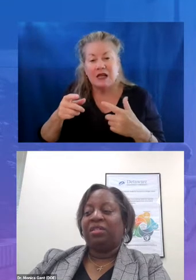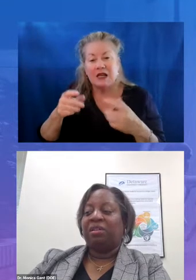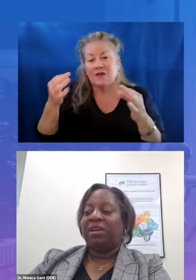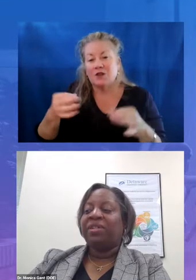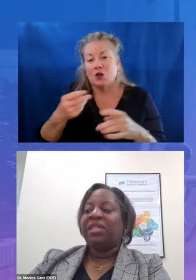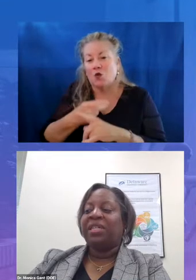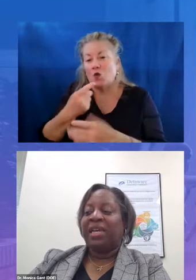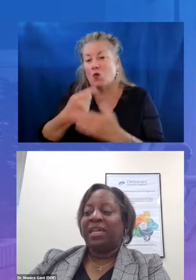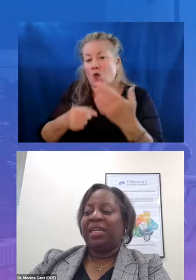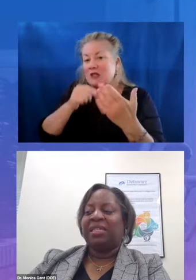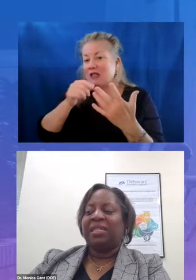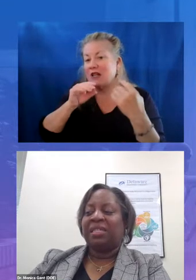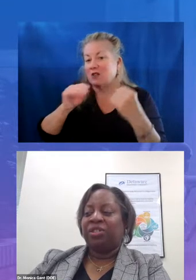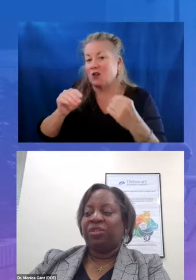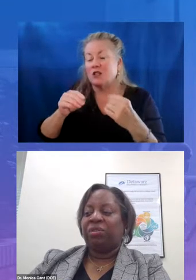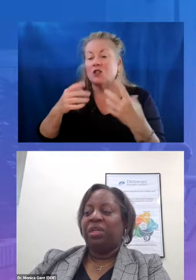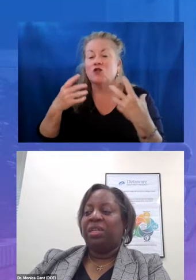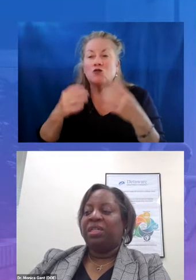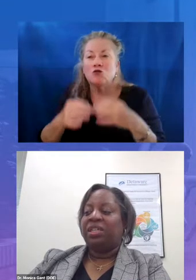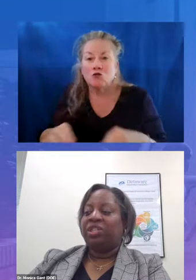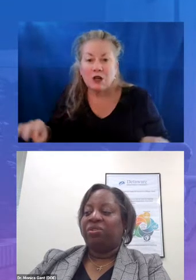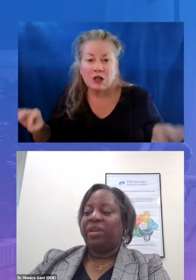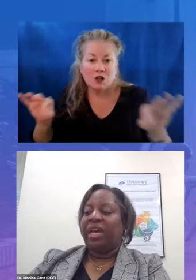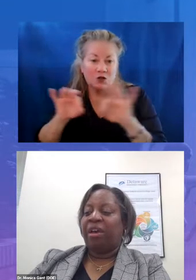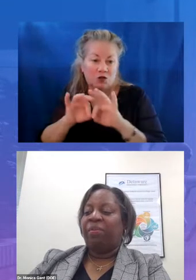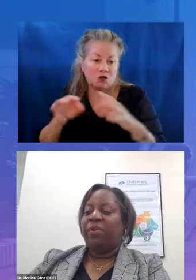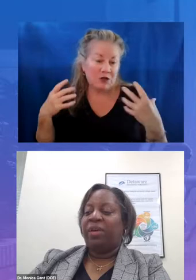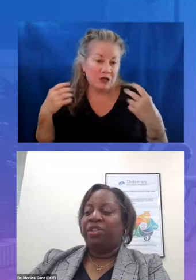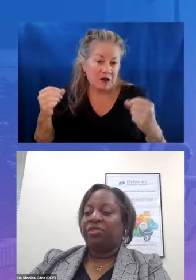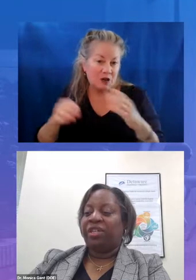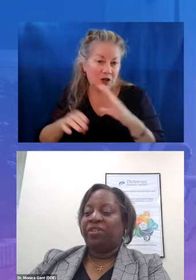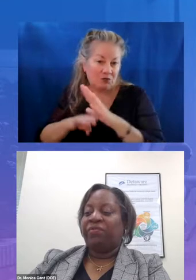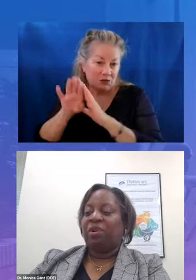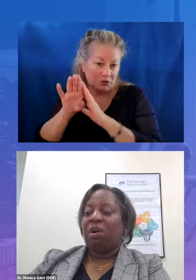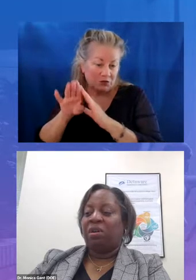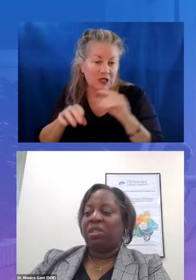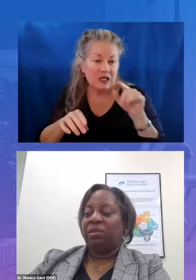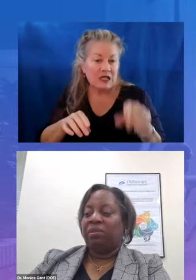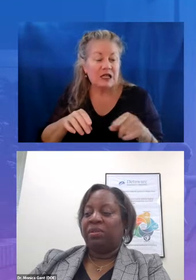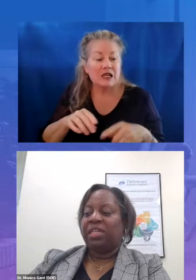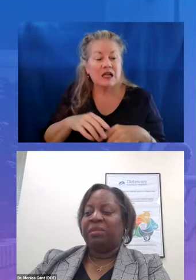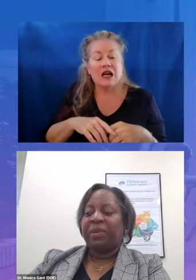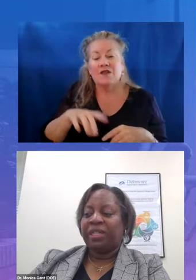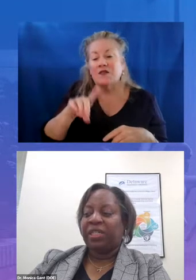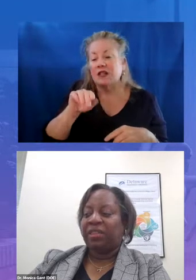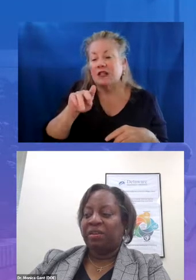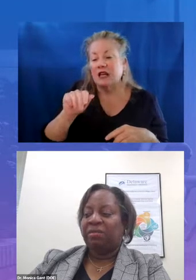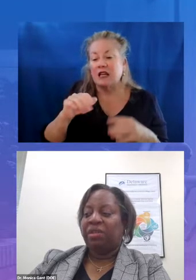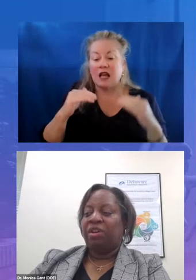leveraging data is essential to ensuring equitable instruction for all students especially those who